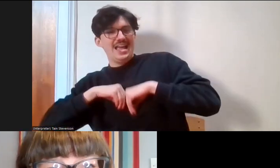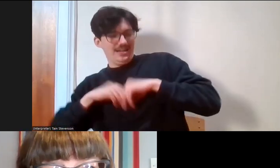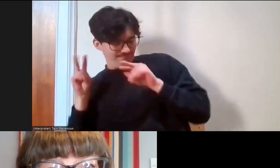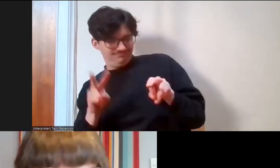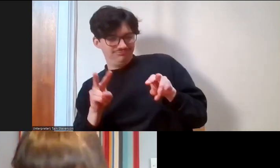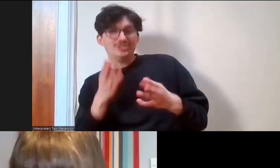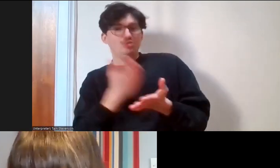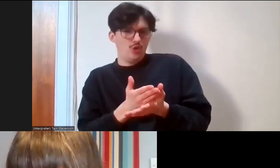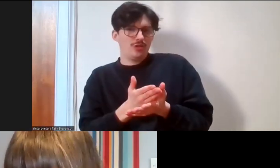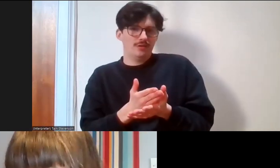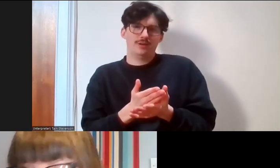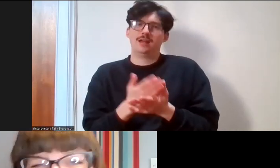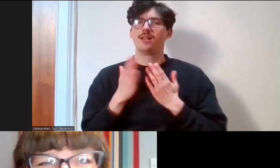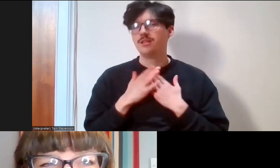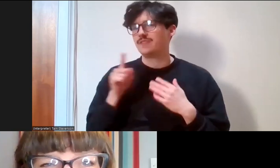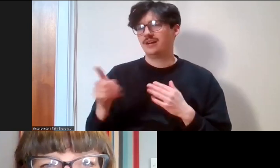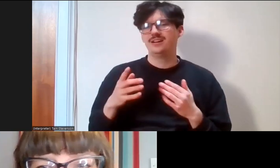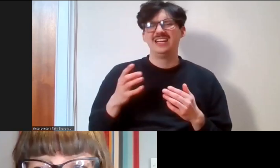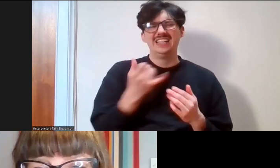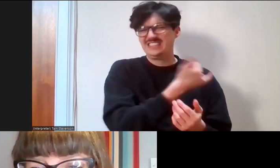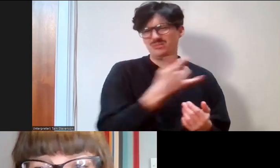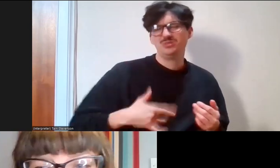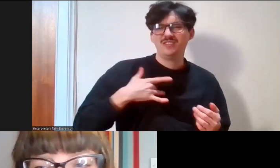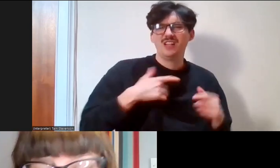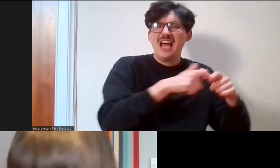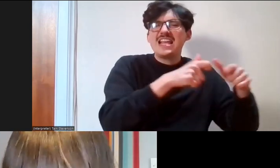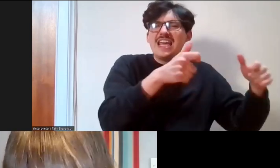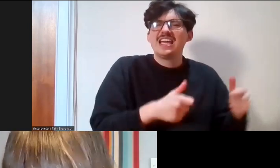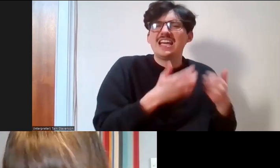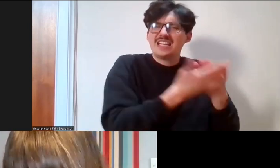really beneficial. Often we just hear case studies that are perfect and we know those don't exist.